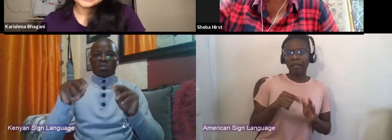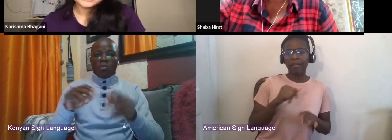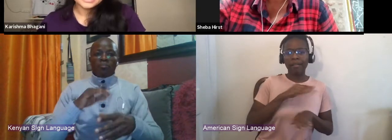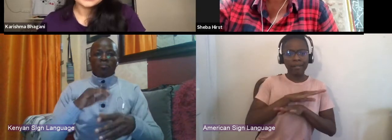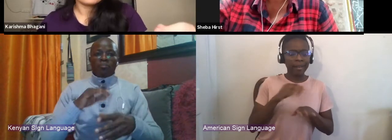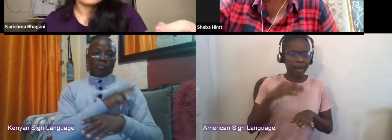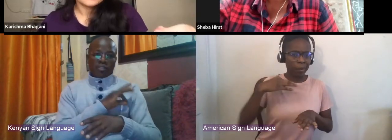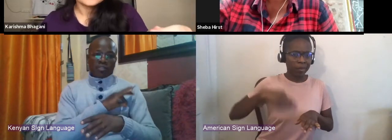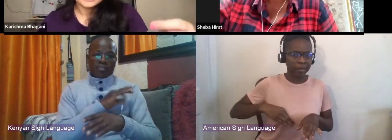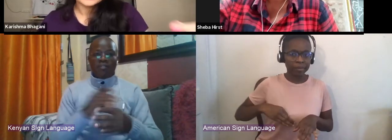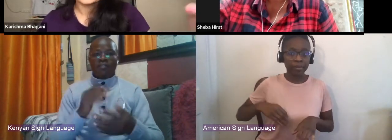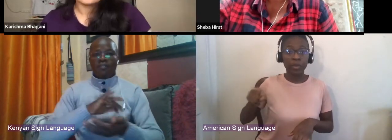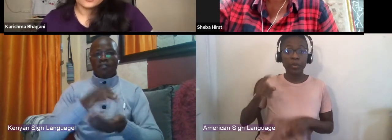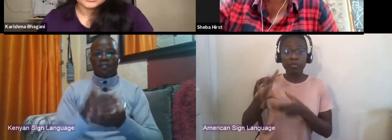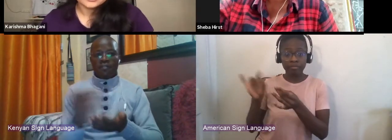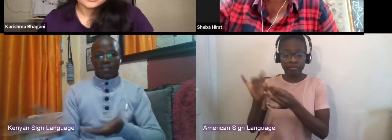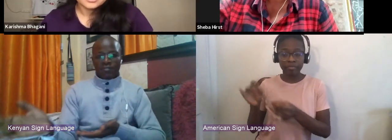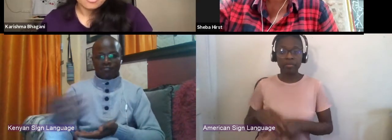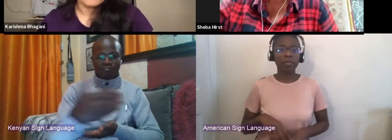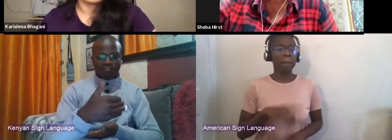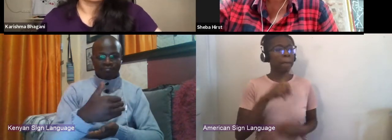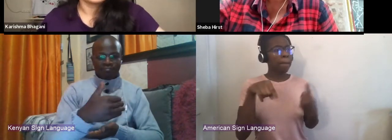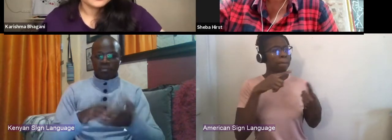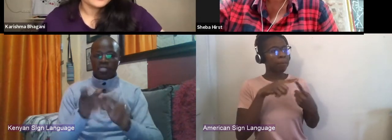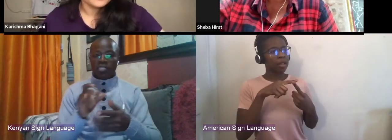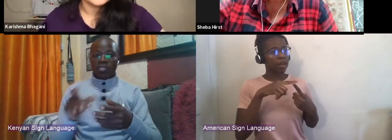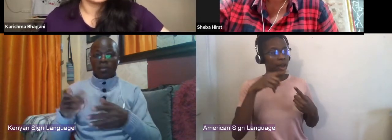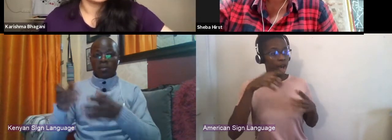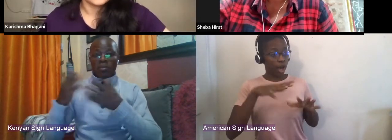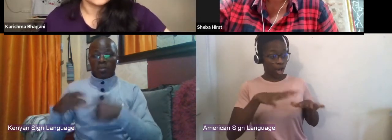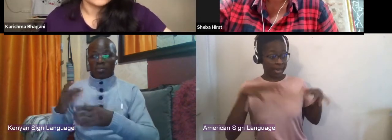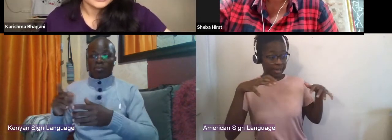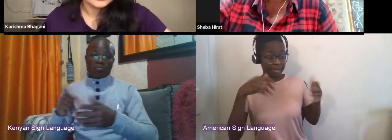it's getting a vote of approval for whatever work you're doing.